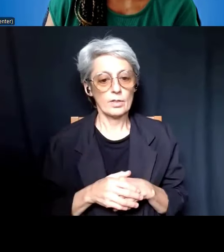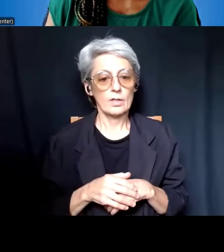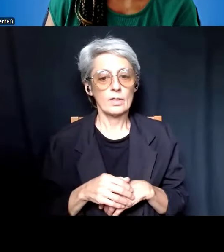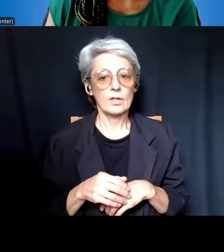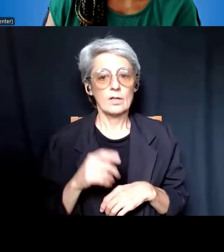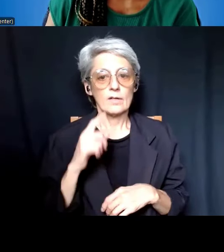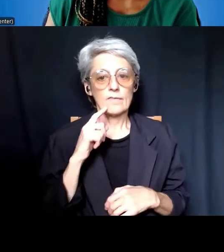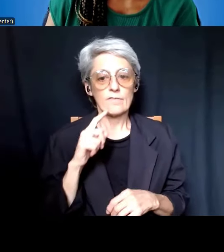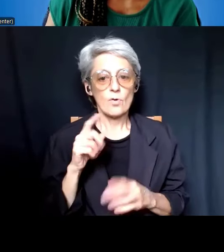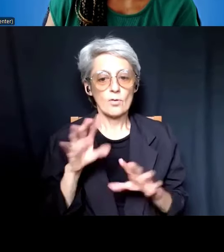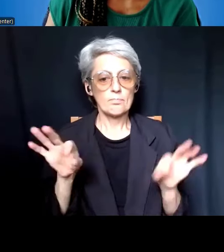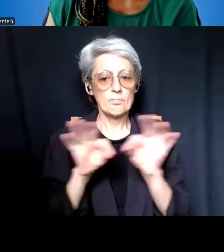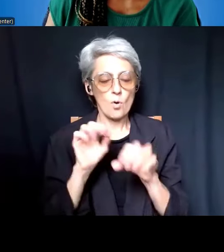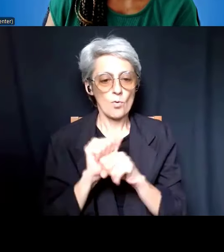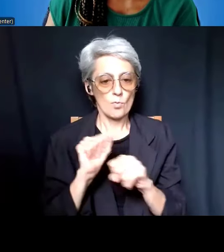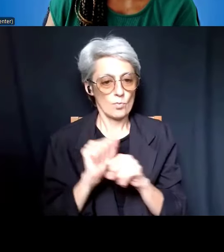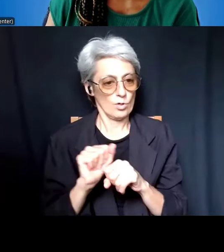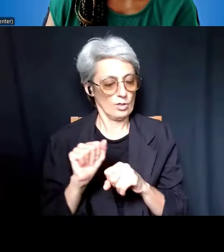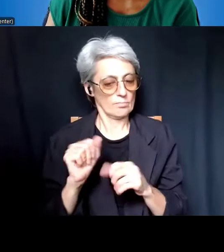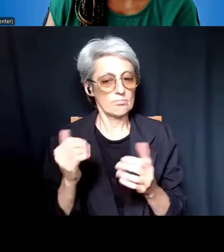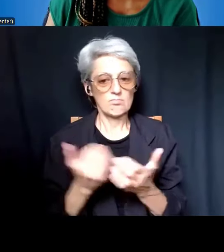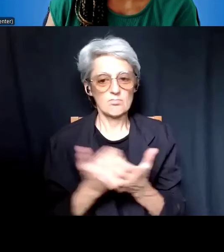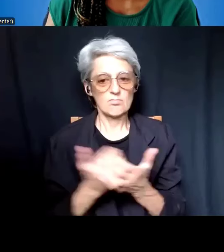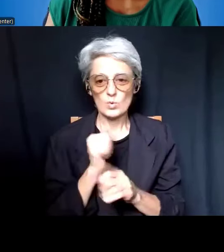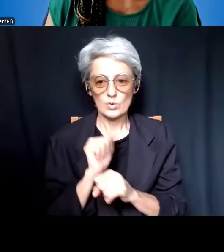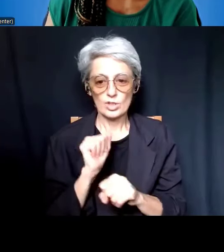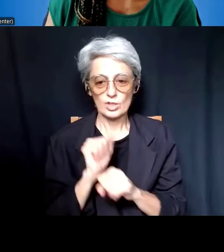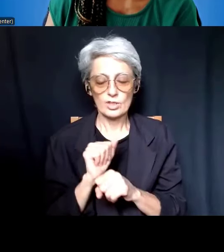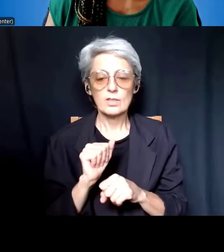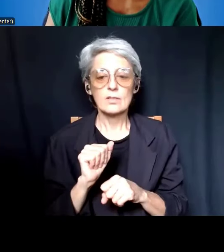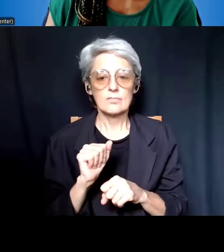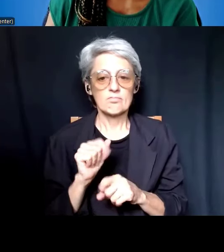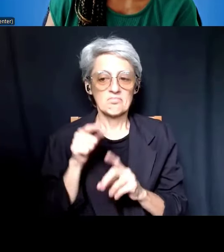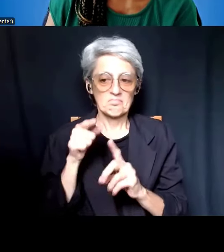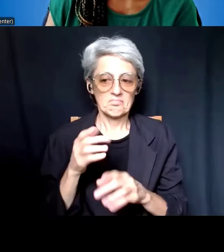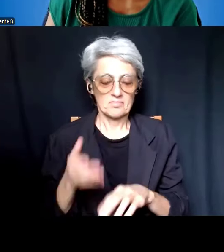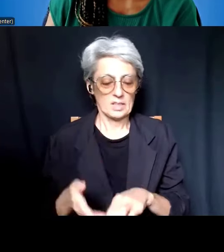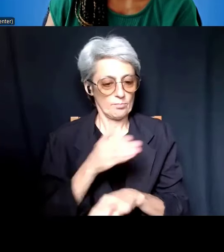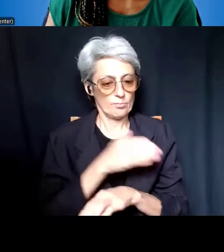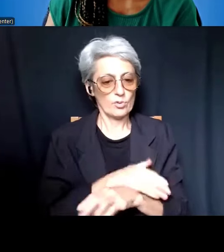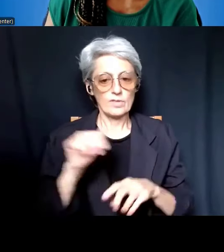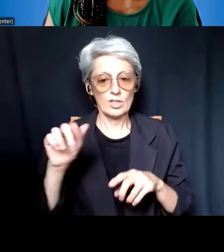that they've done in order to help to improve research training opportunities